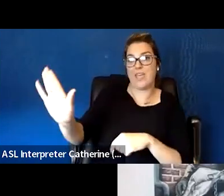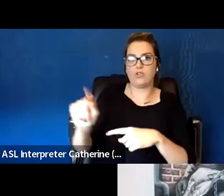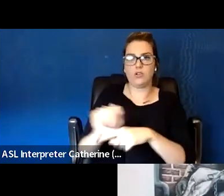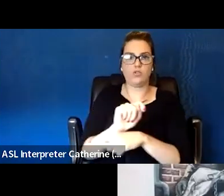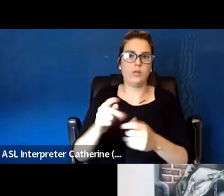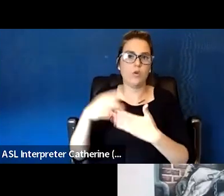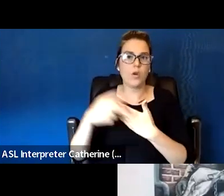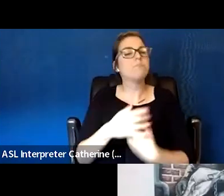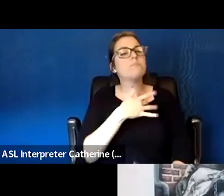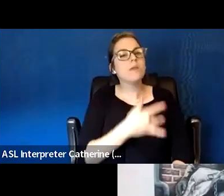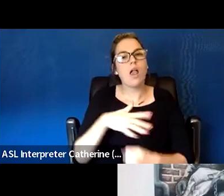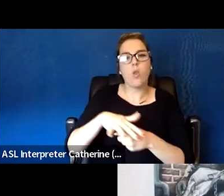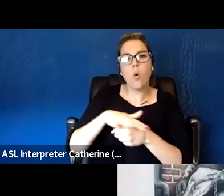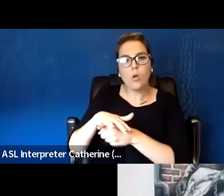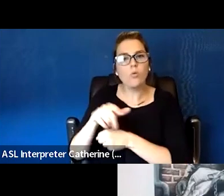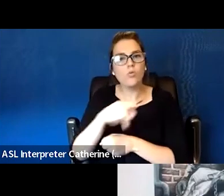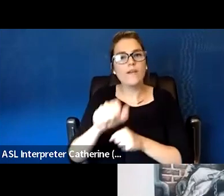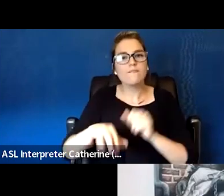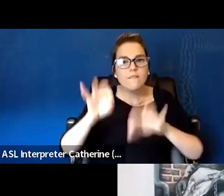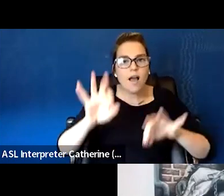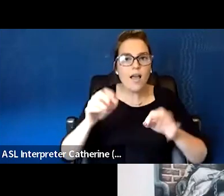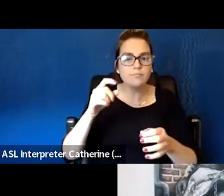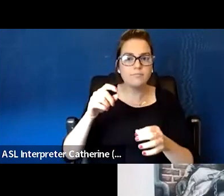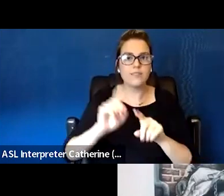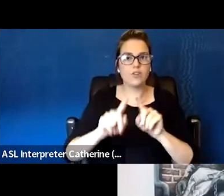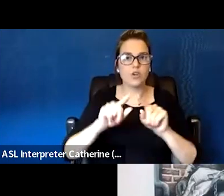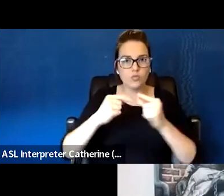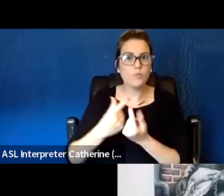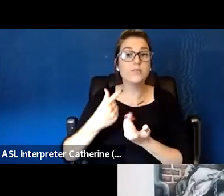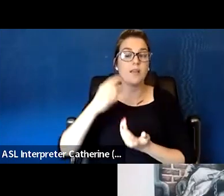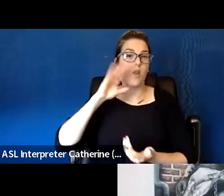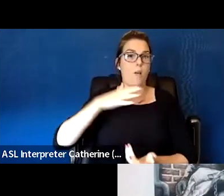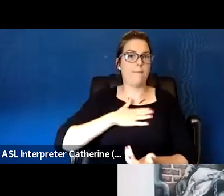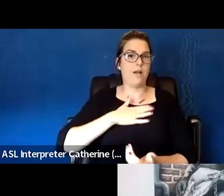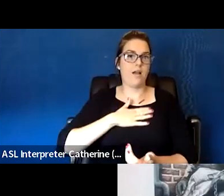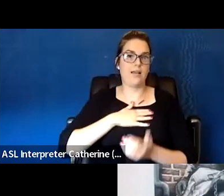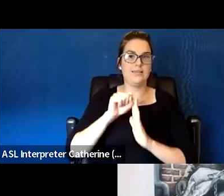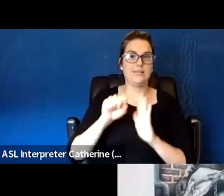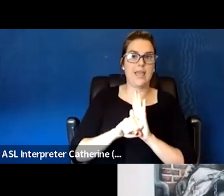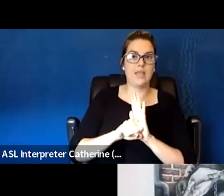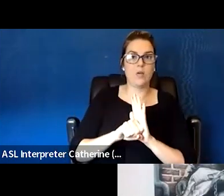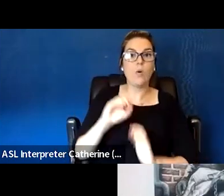you can find groups. I know in Oregon, specifically our Oregon State Hospital,